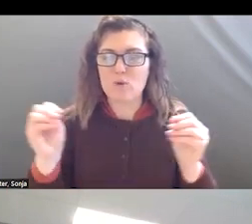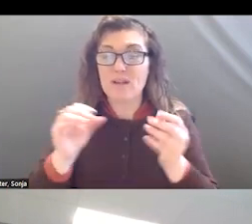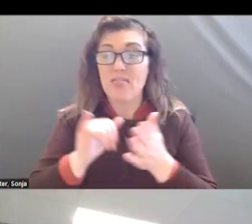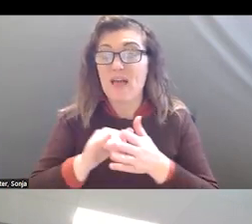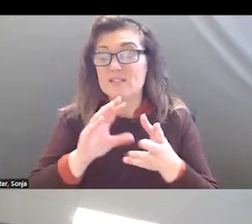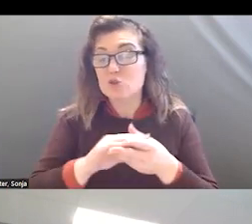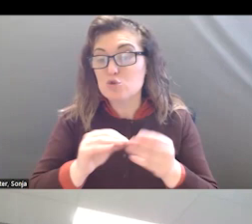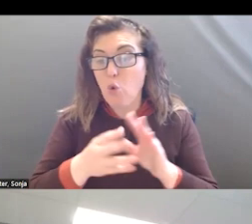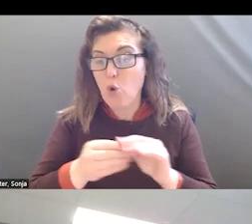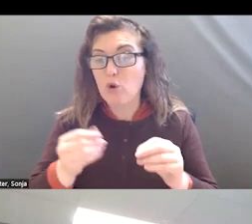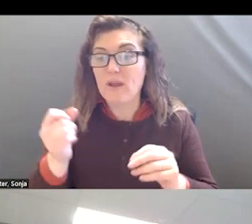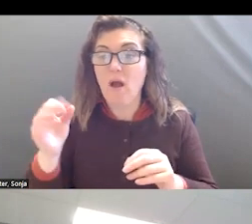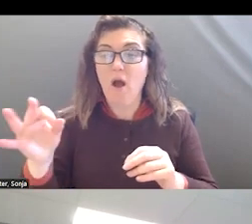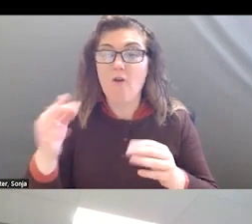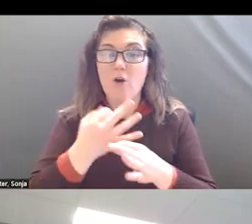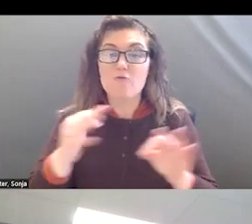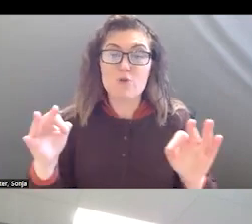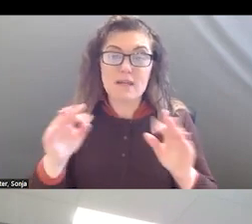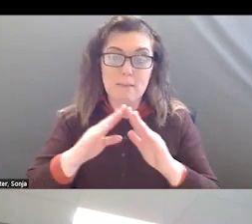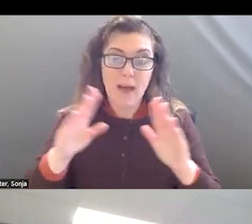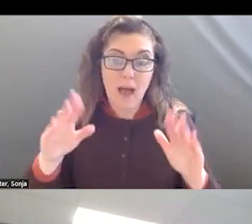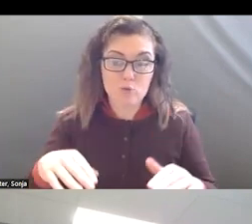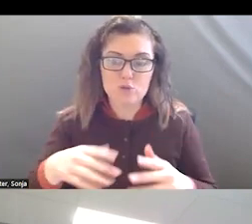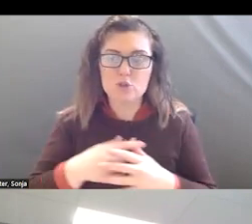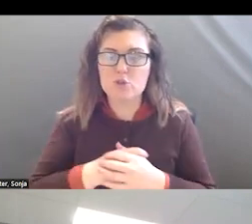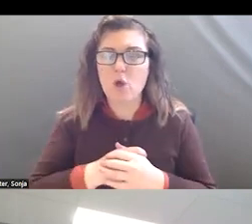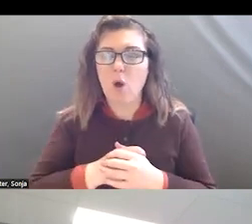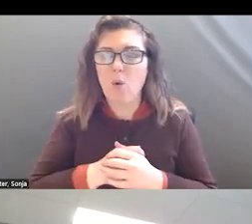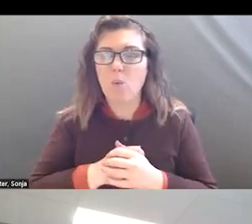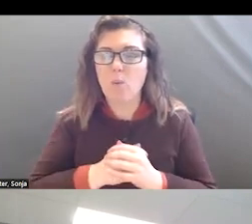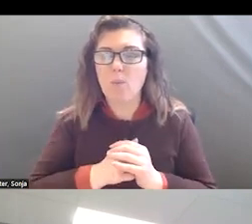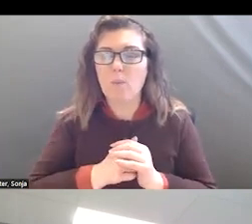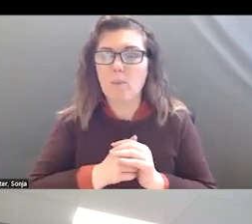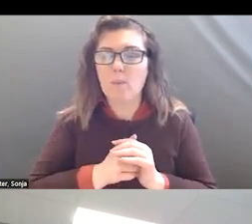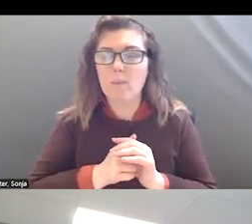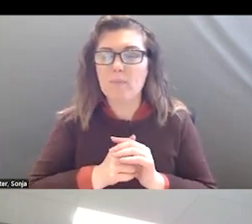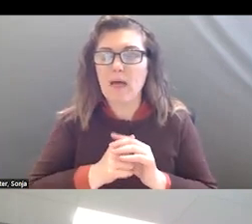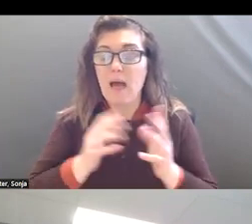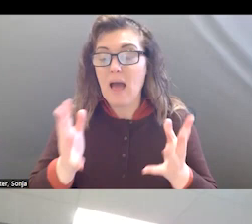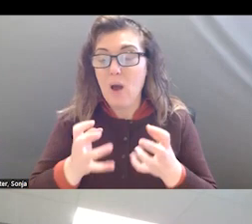COUPLE OF THINGS I HAVE TO ADD FOR COMPLETENESS SAKE. IT WAS